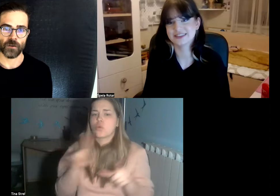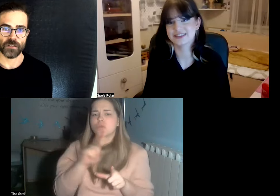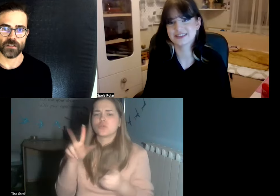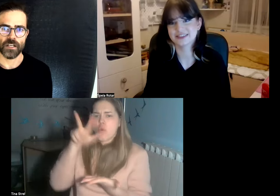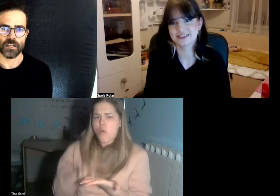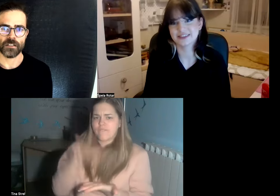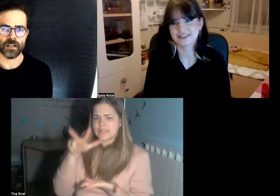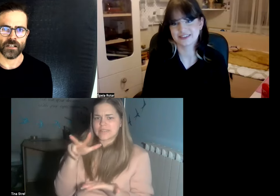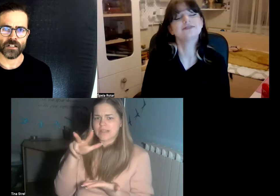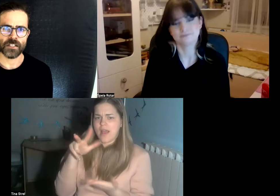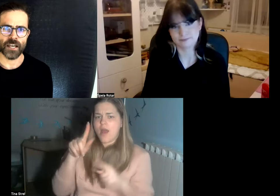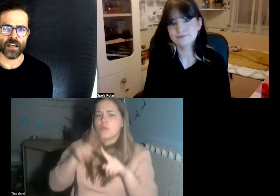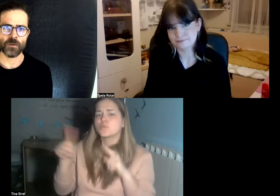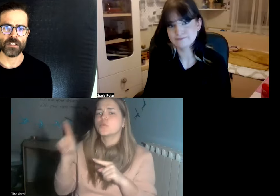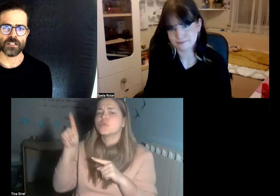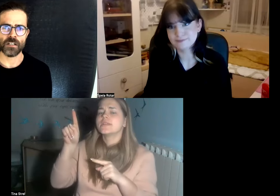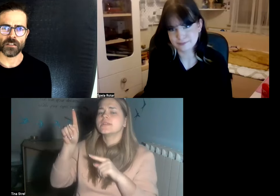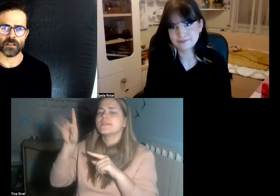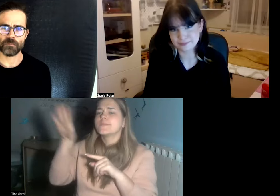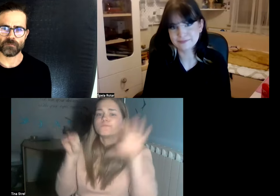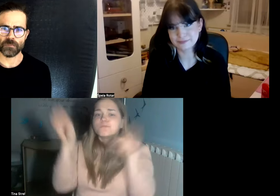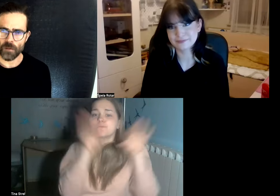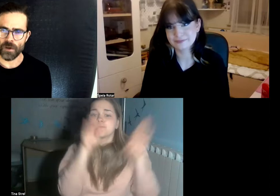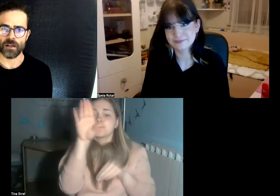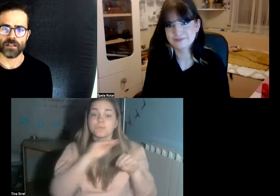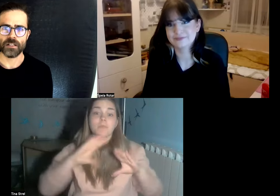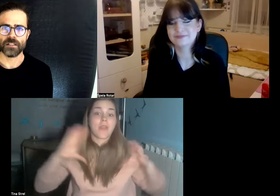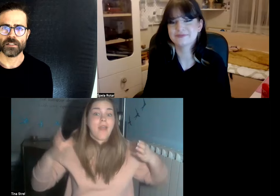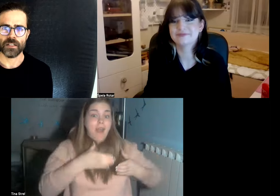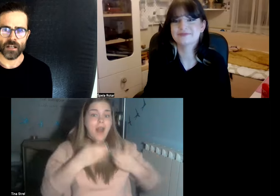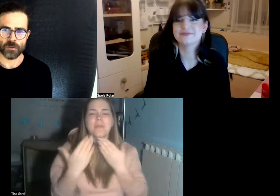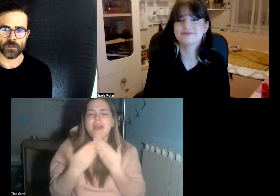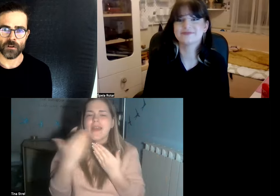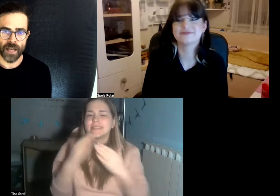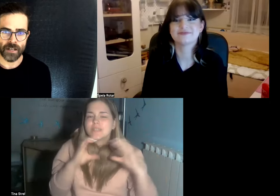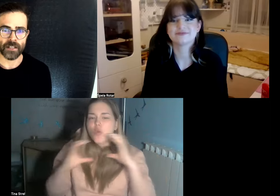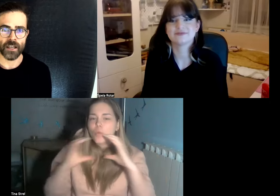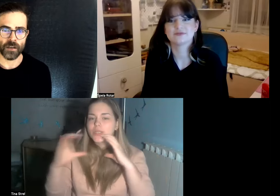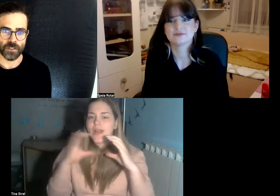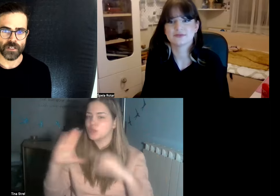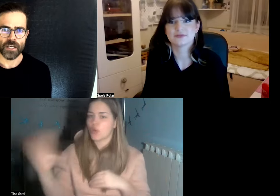International sign language is not a proper natural organic language